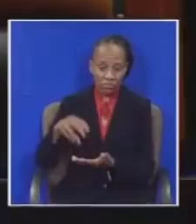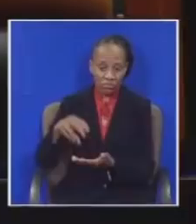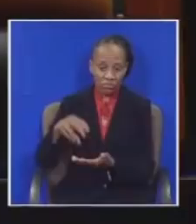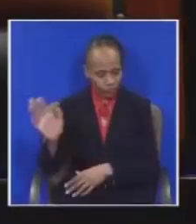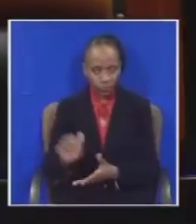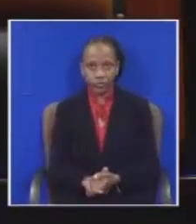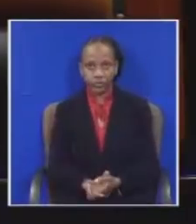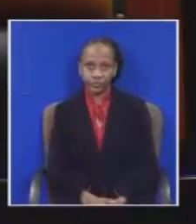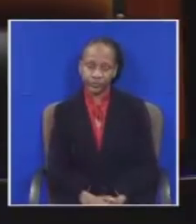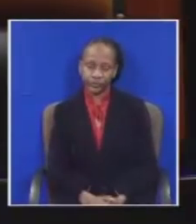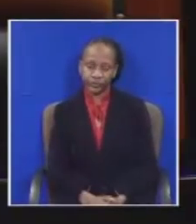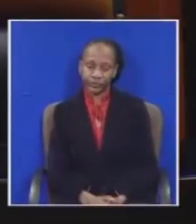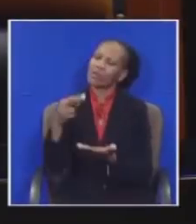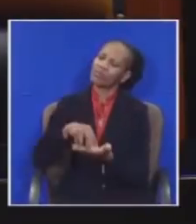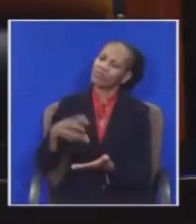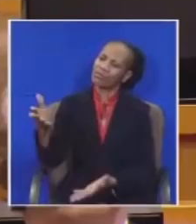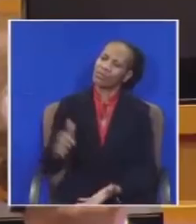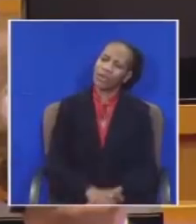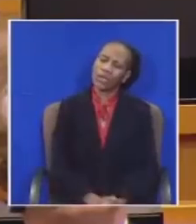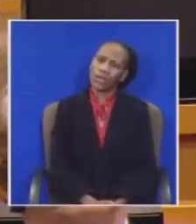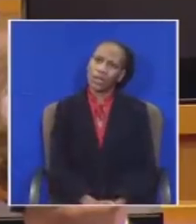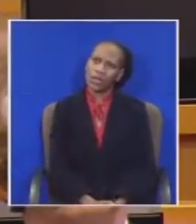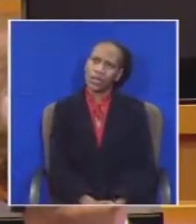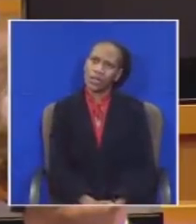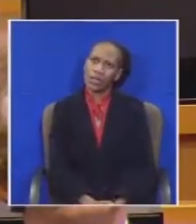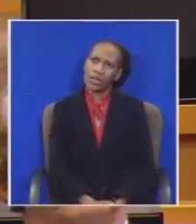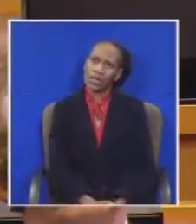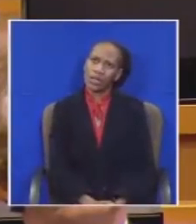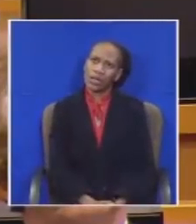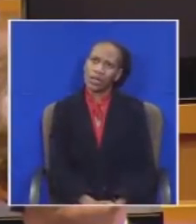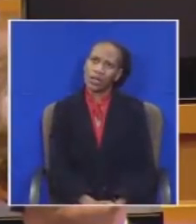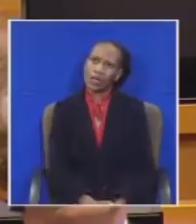What are you rising on honarable Cater? Honorable Hlowama's question is a valid question.